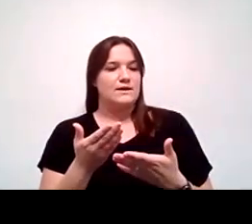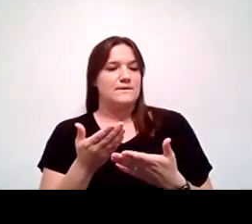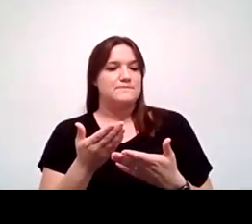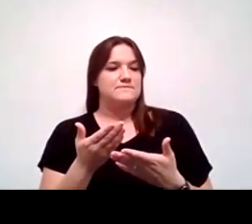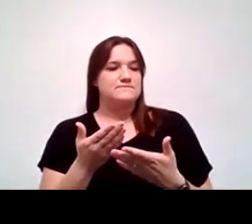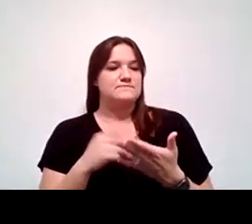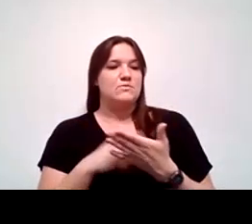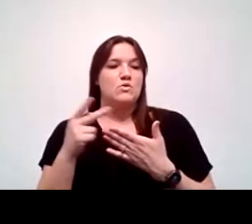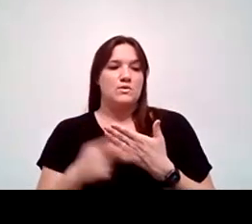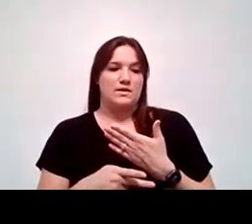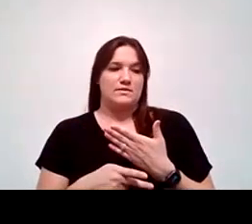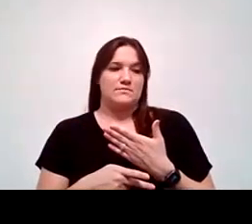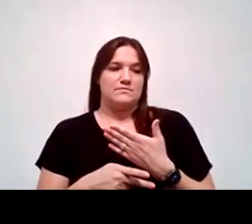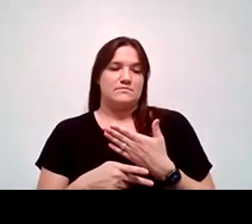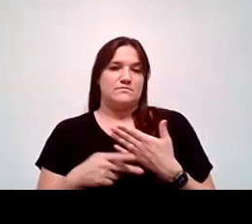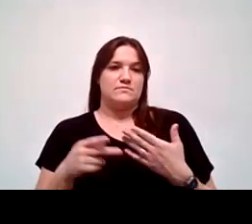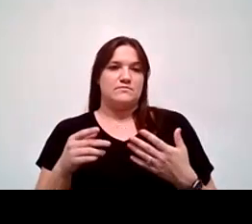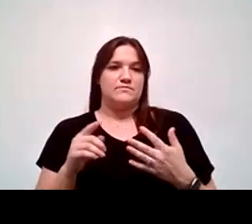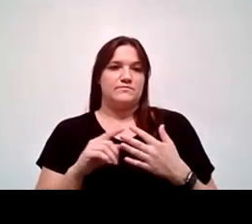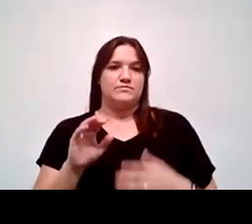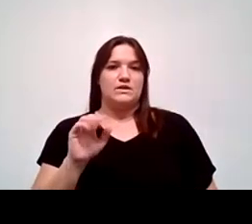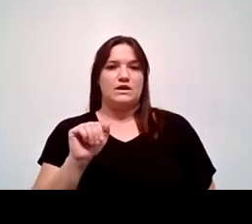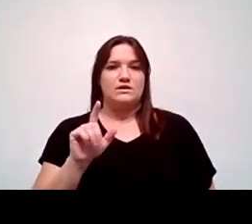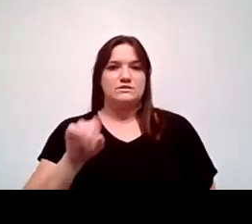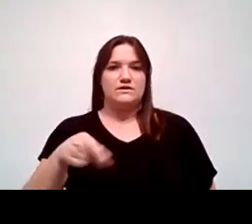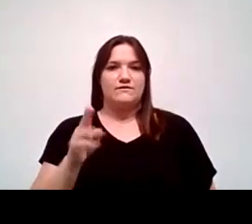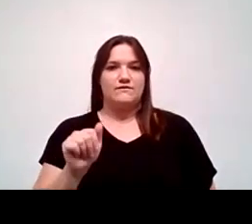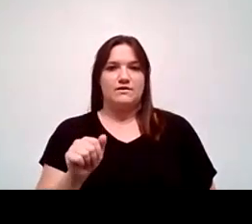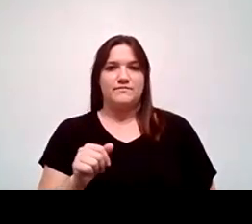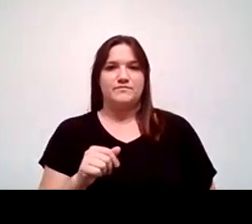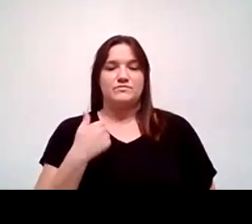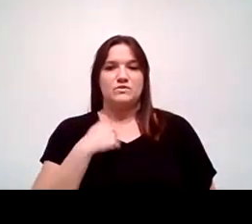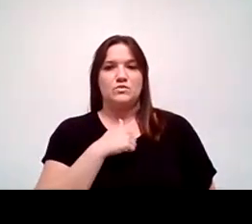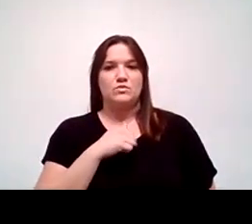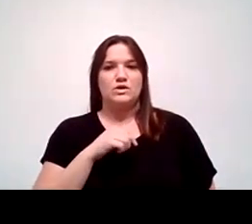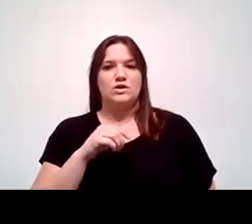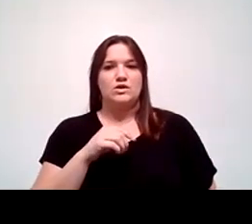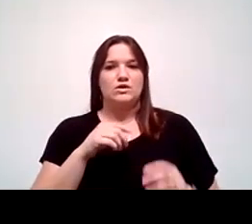Programs, which is headed up by Adelfa. So we are looking for ways to basically integrate